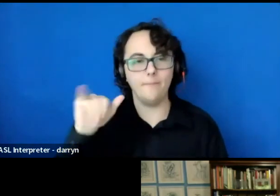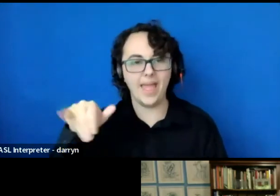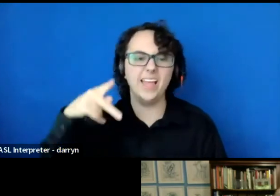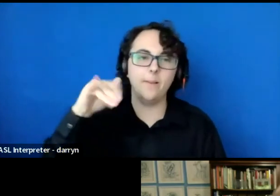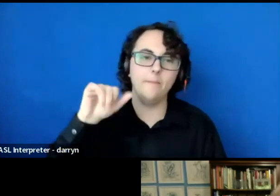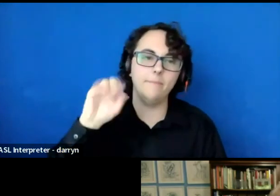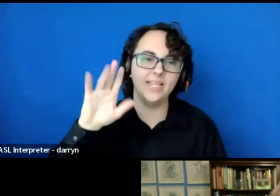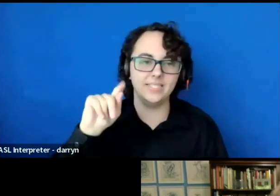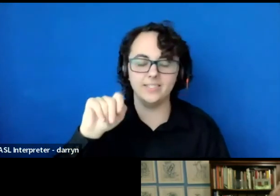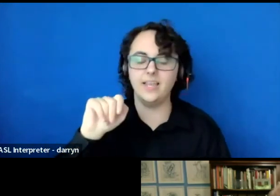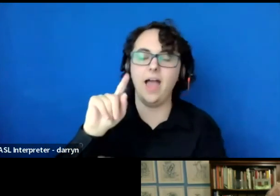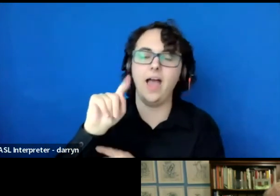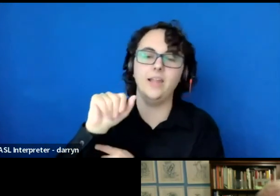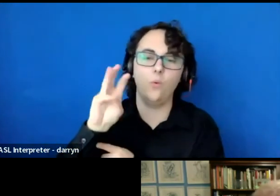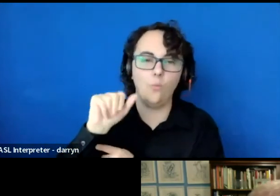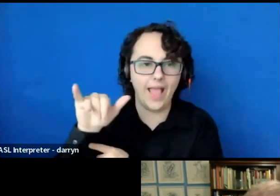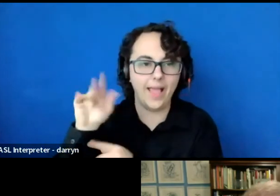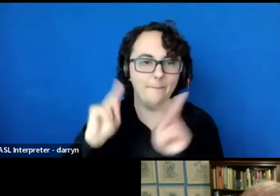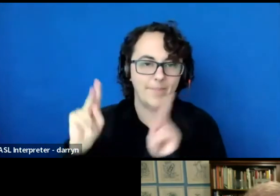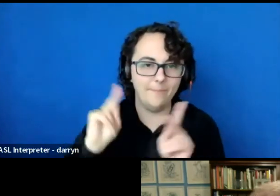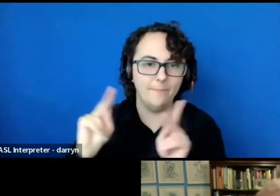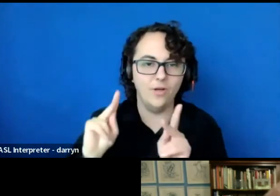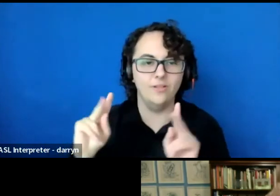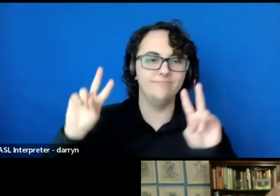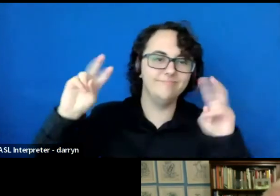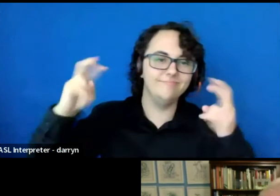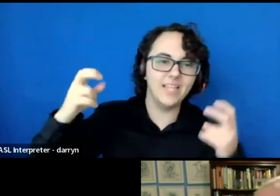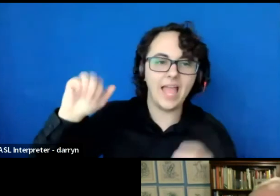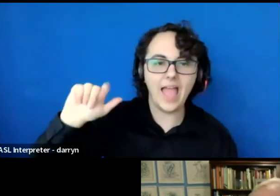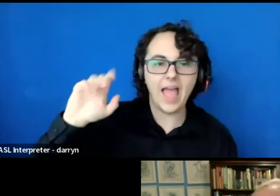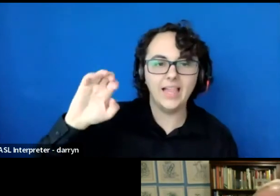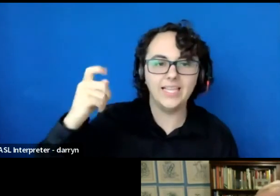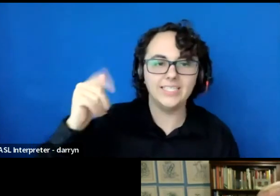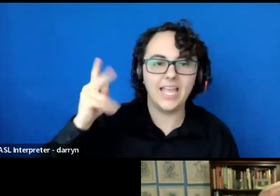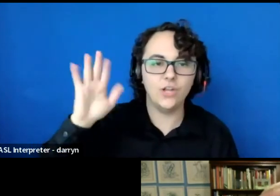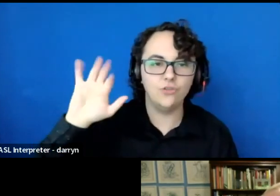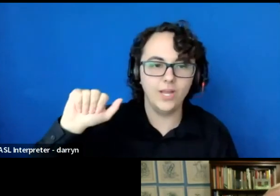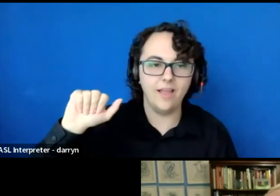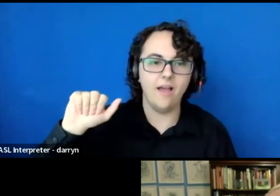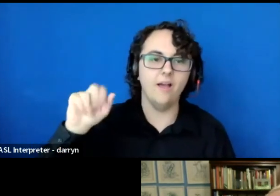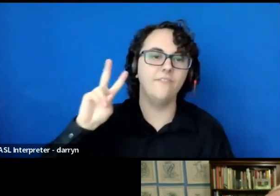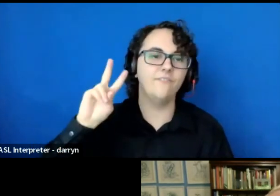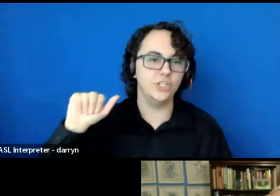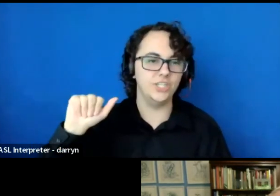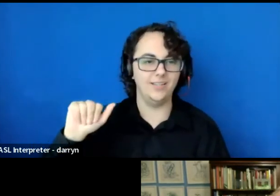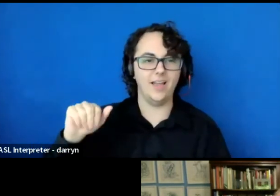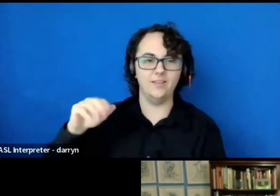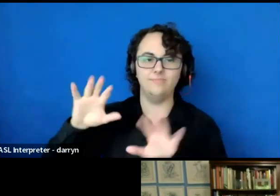colonially known as Alexandria, Virginia, and I'm so excited to be here.